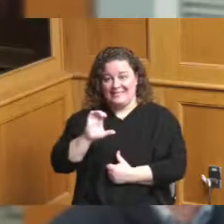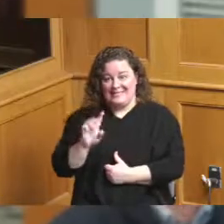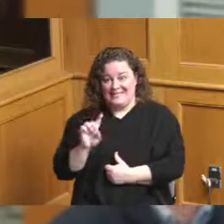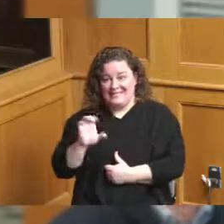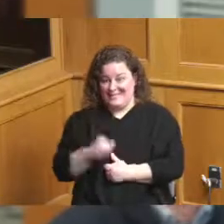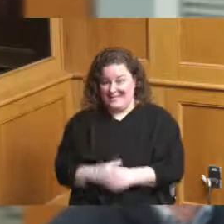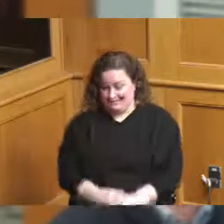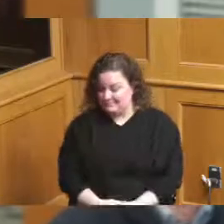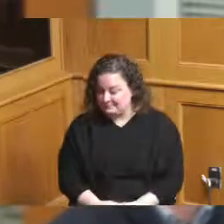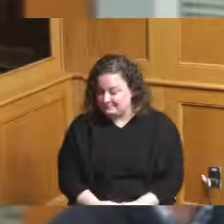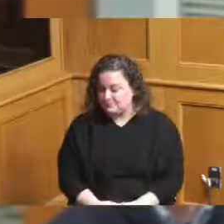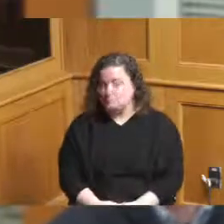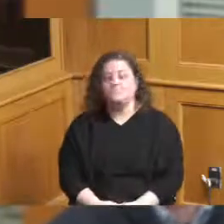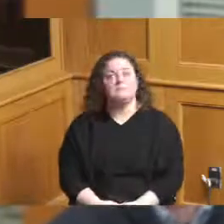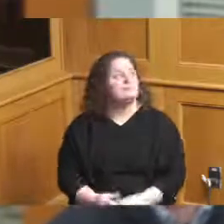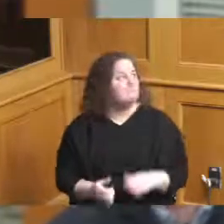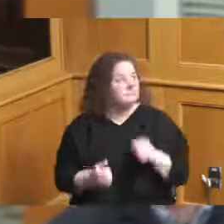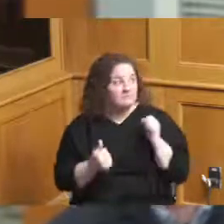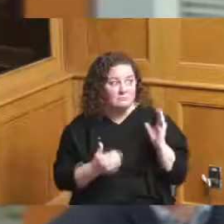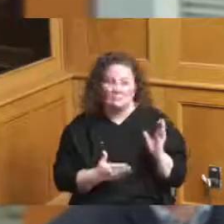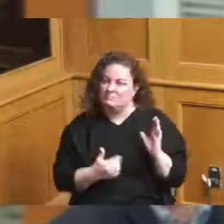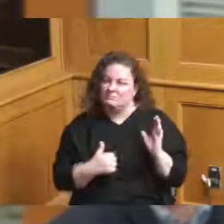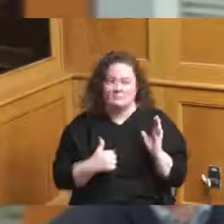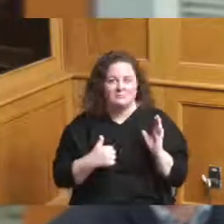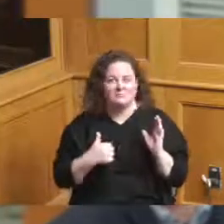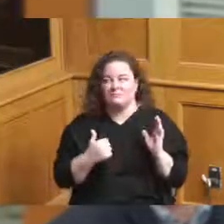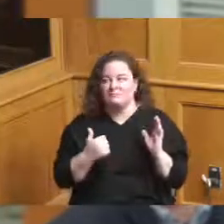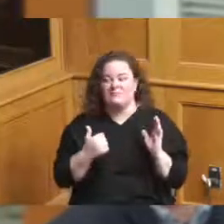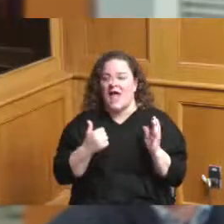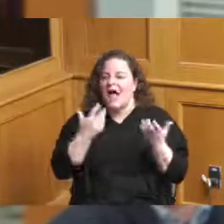I'm just going to sort of not try to belabor anything that's already been said but add a few